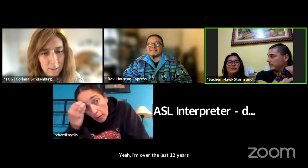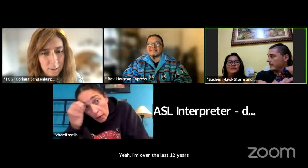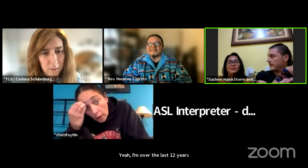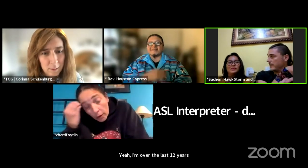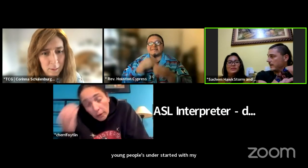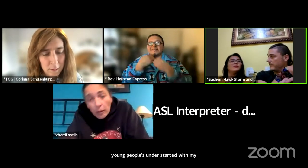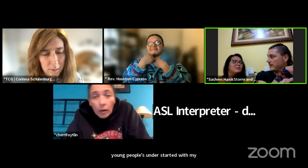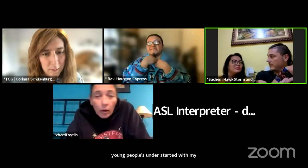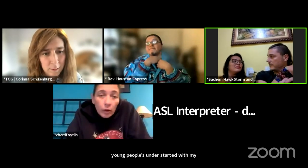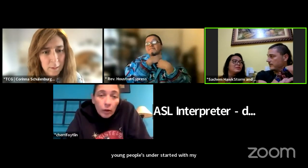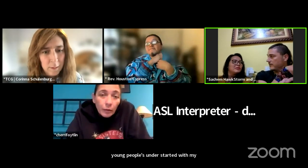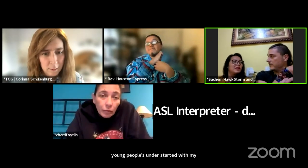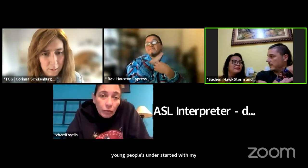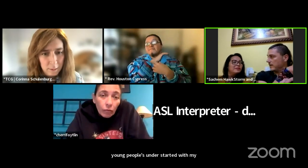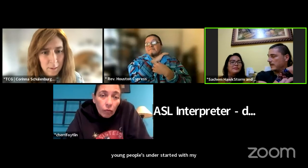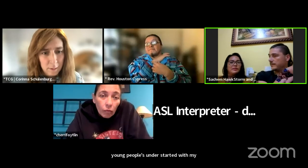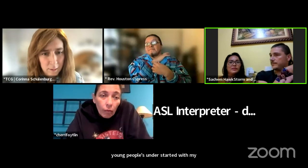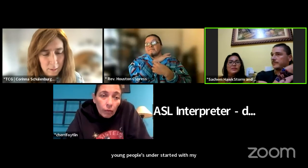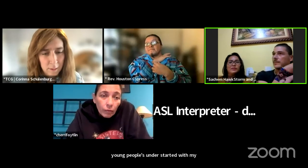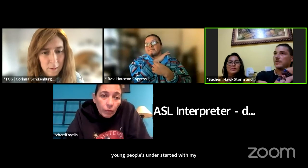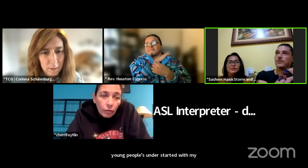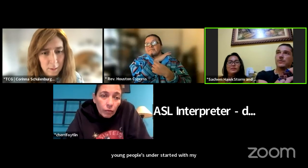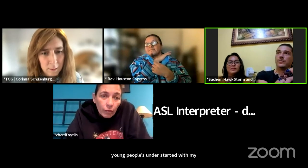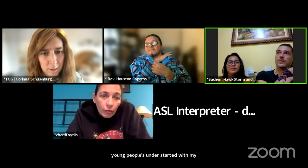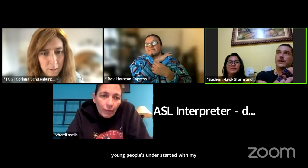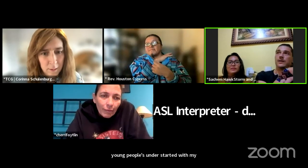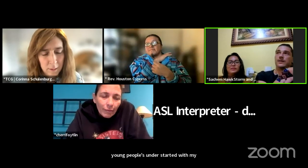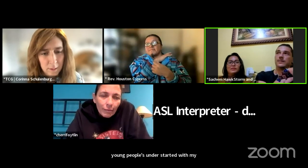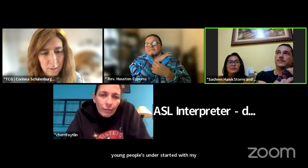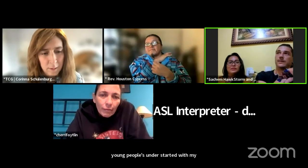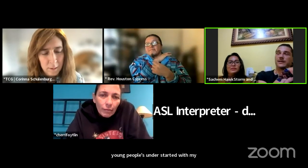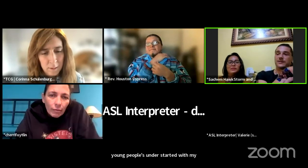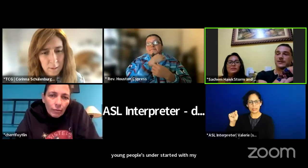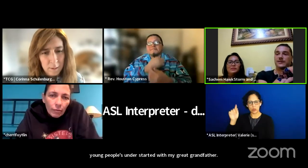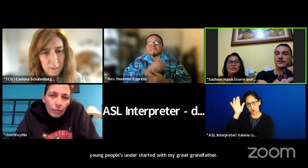great grandfather who actually decided that it was time